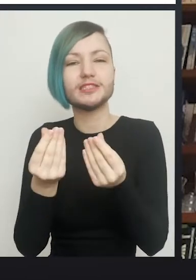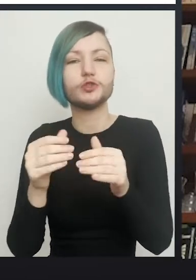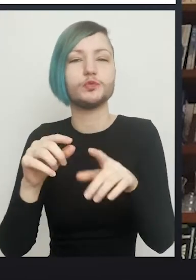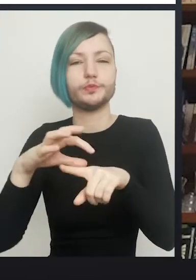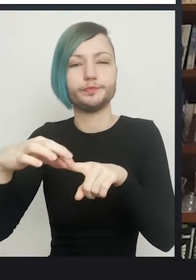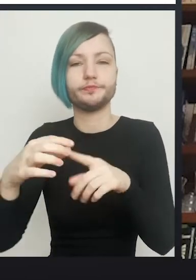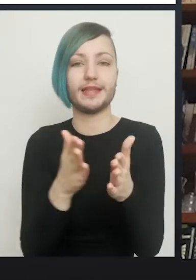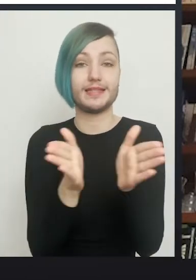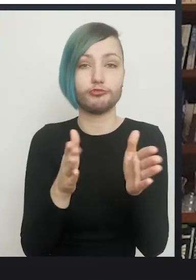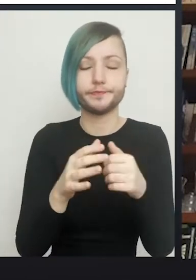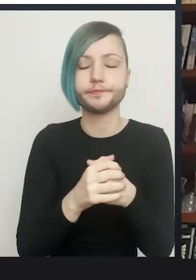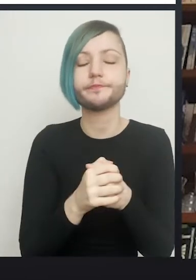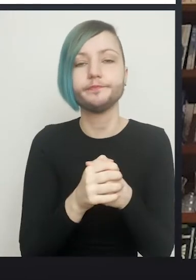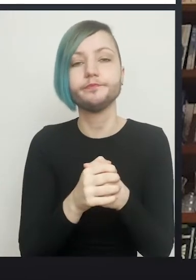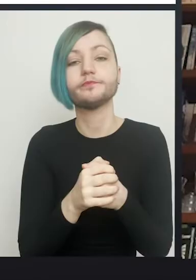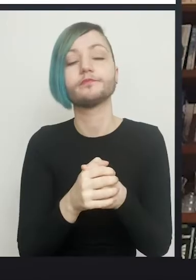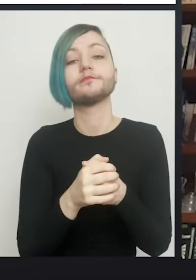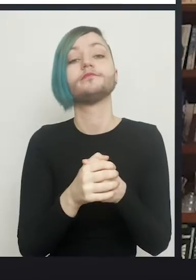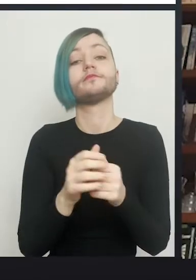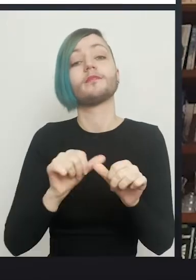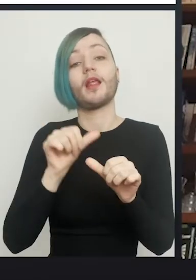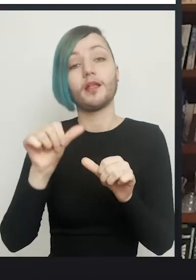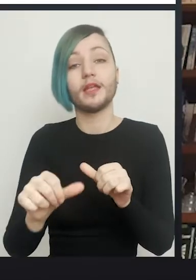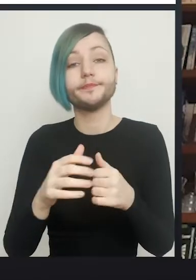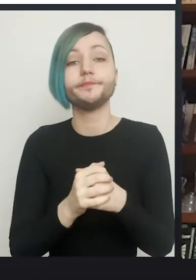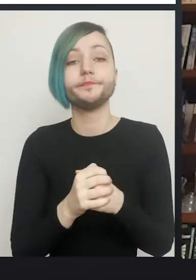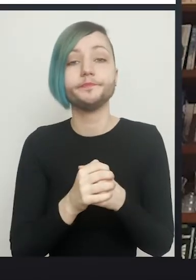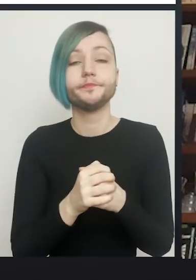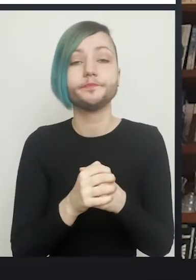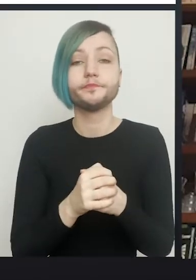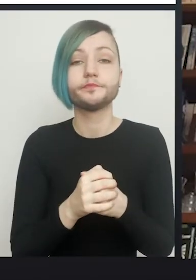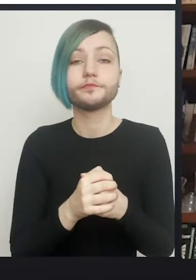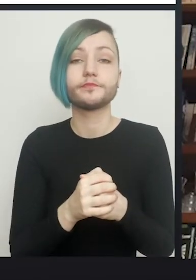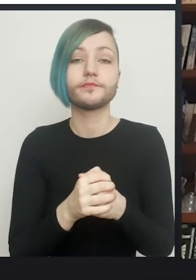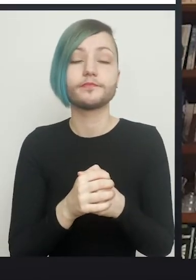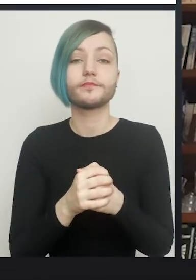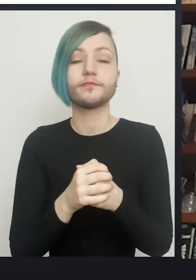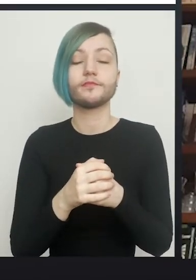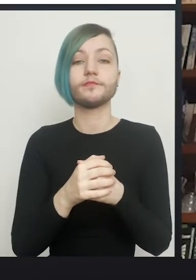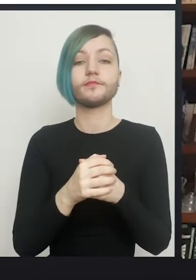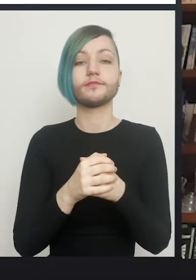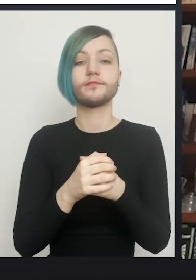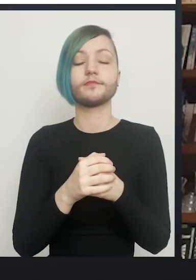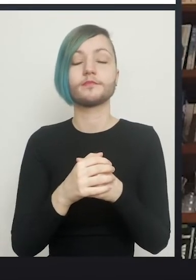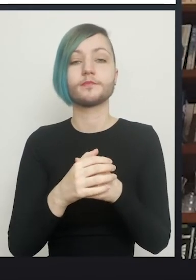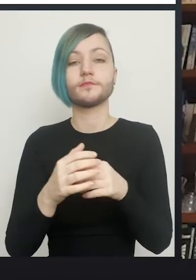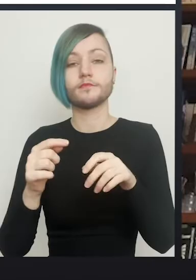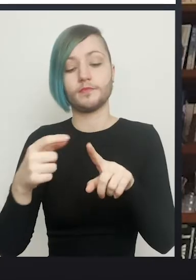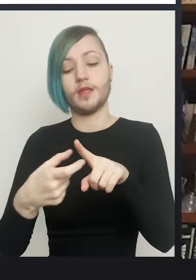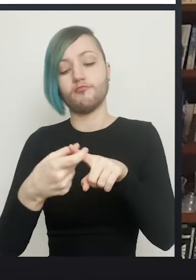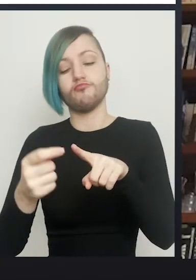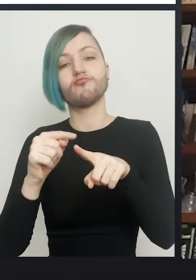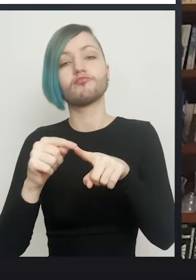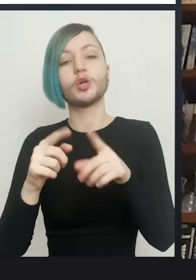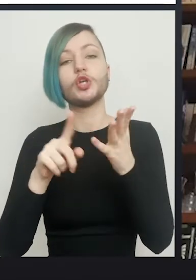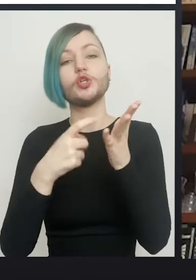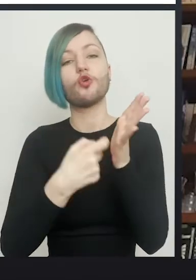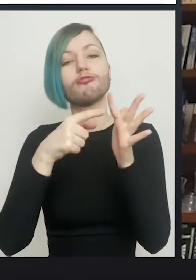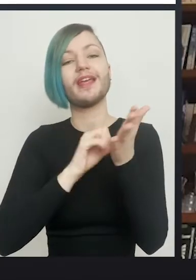Once that's been done, we can then separate the urethra from the penis. That can be divided,